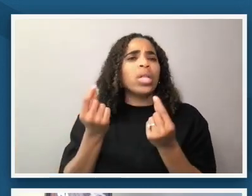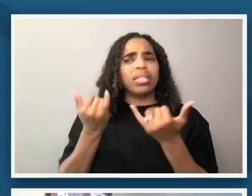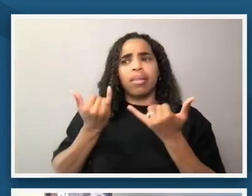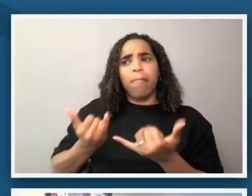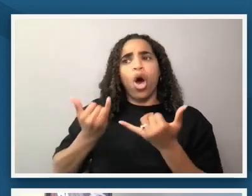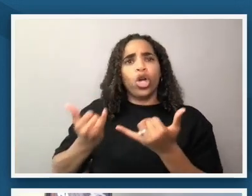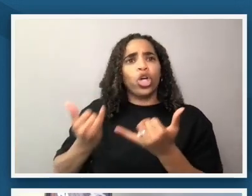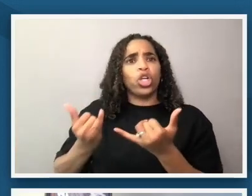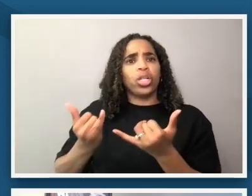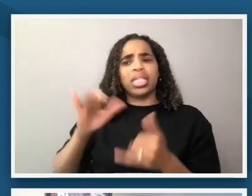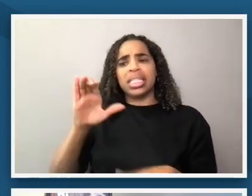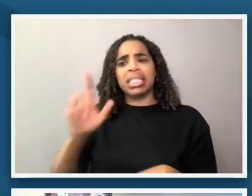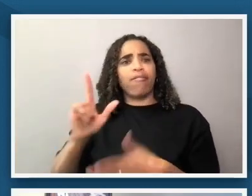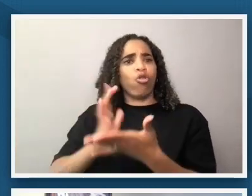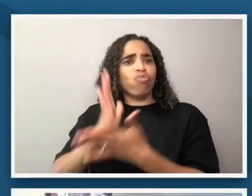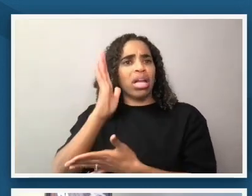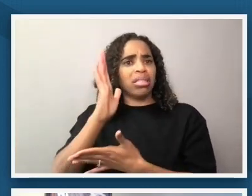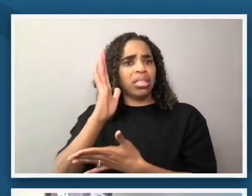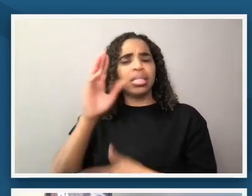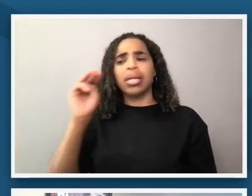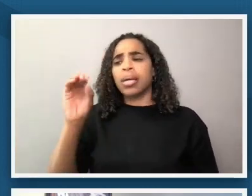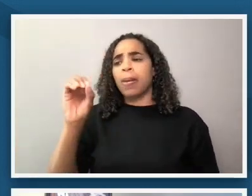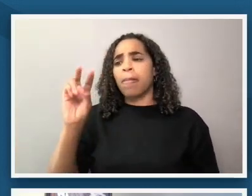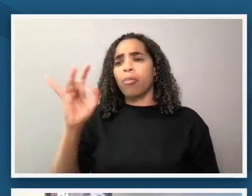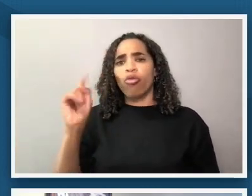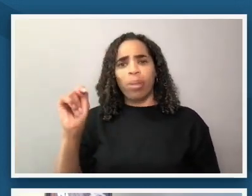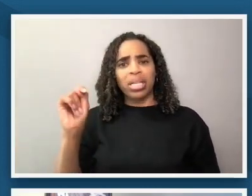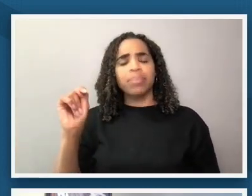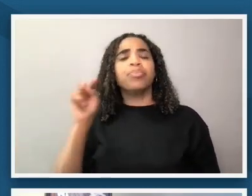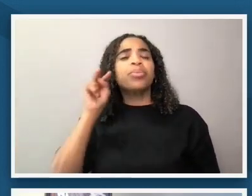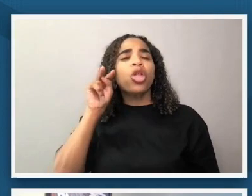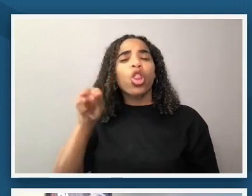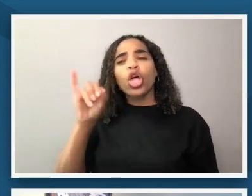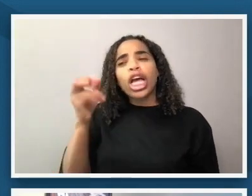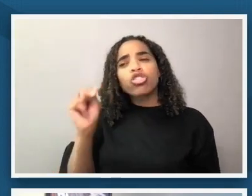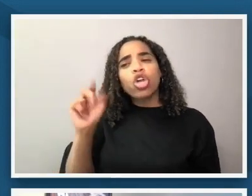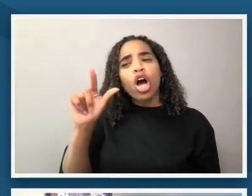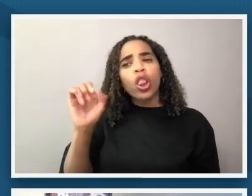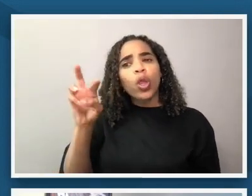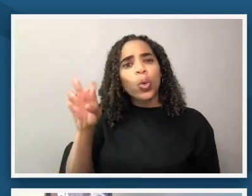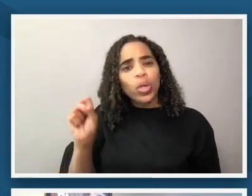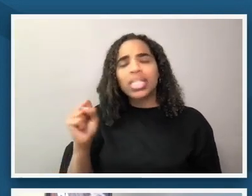and particularly look closely at john